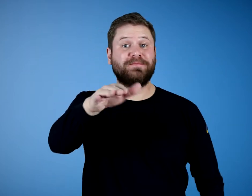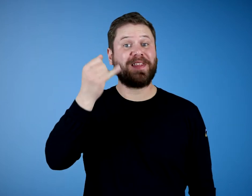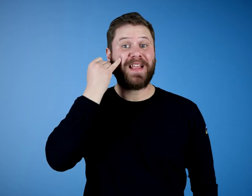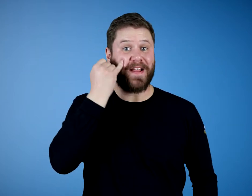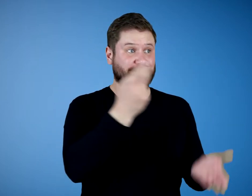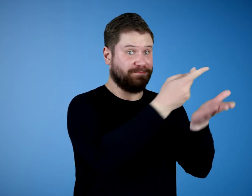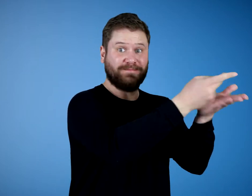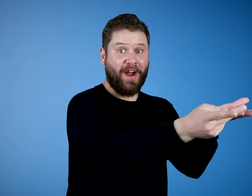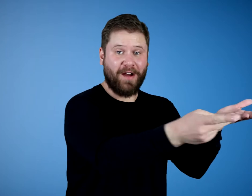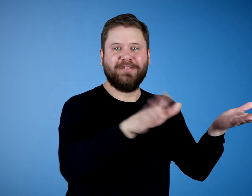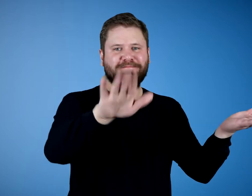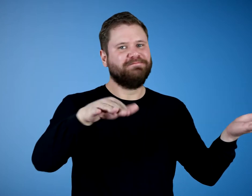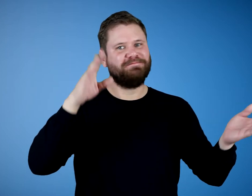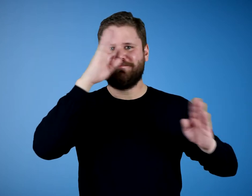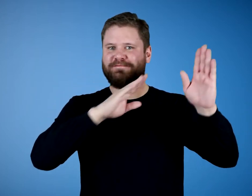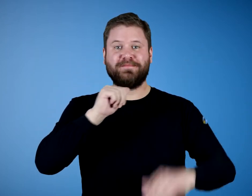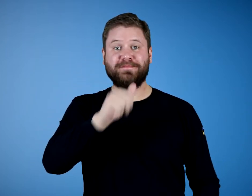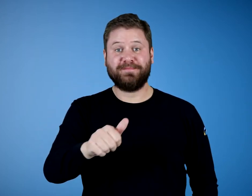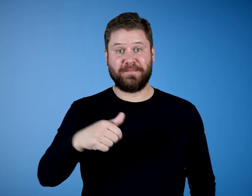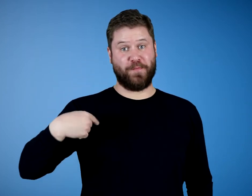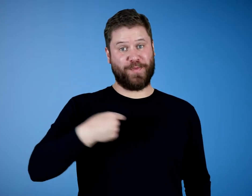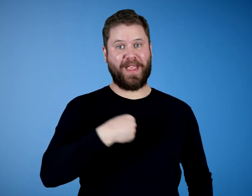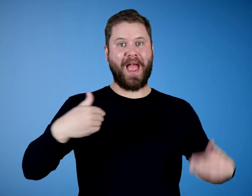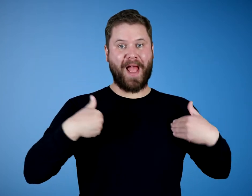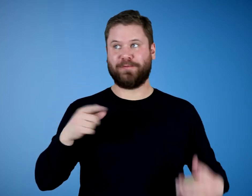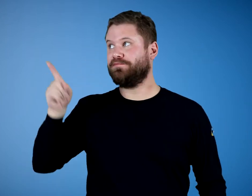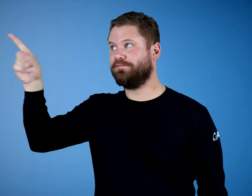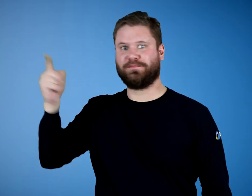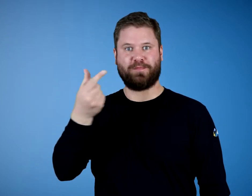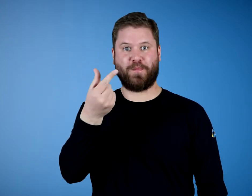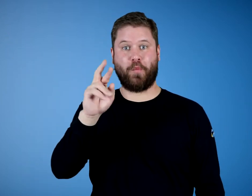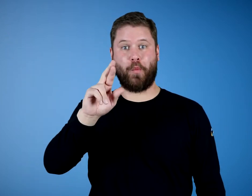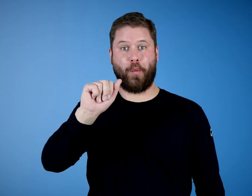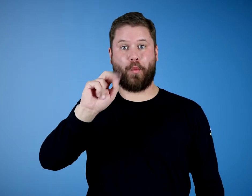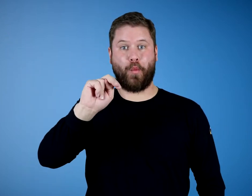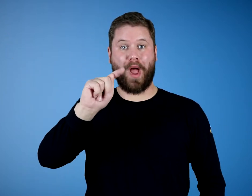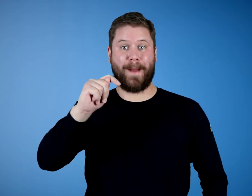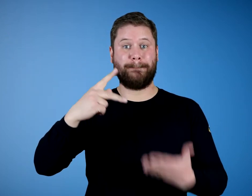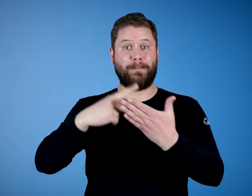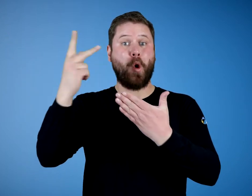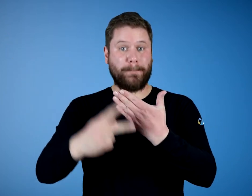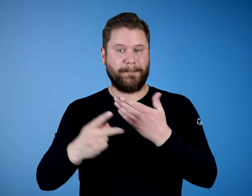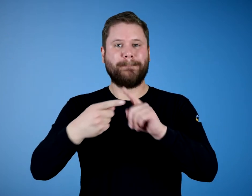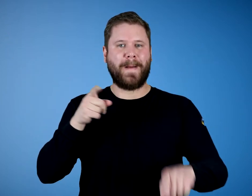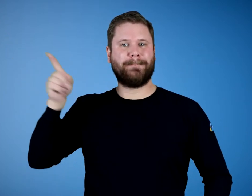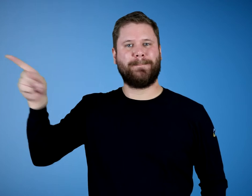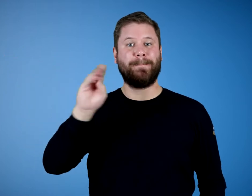If this fails, don't worry. We have a grant program from the